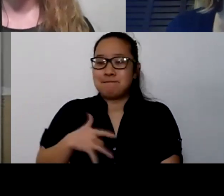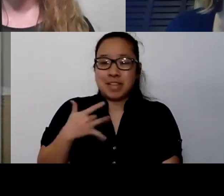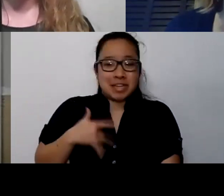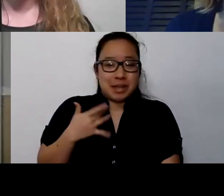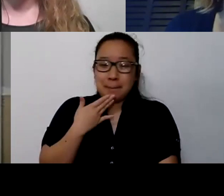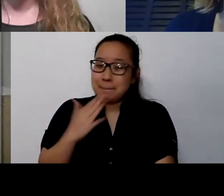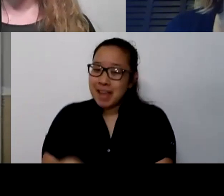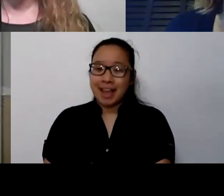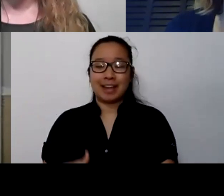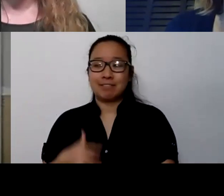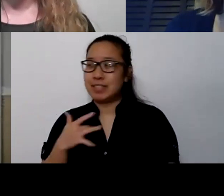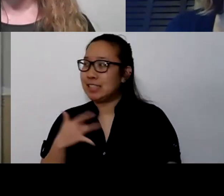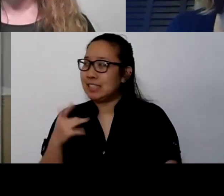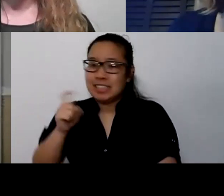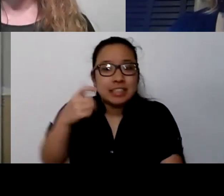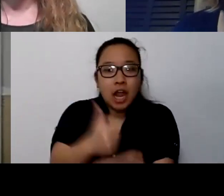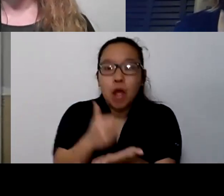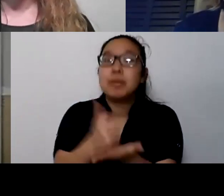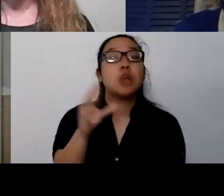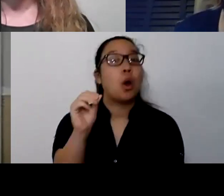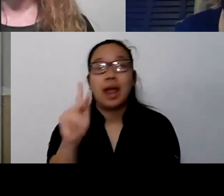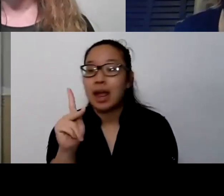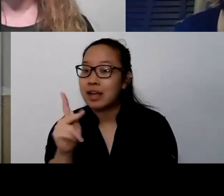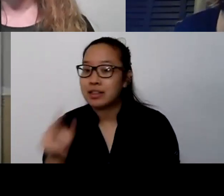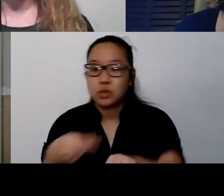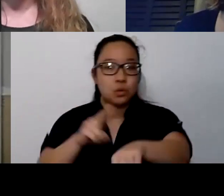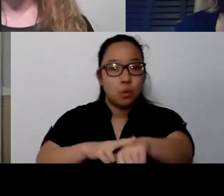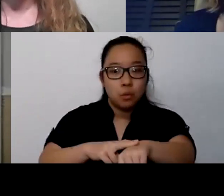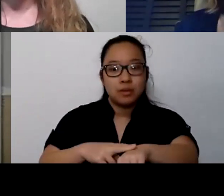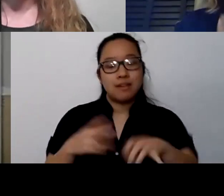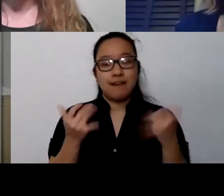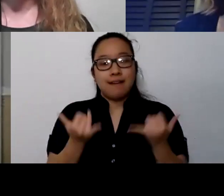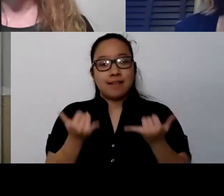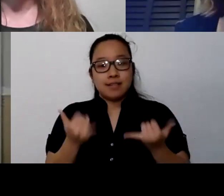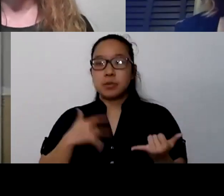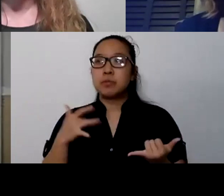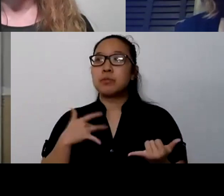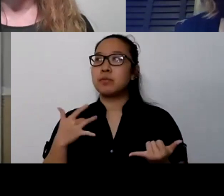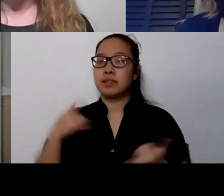I think this has really opened that door for so many people. Like you mentioned in your introduction,